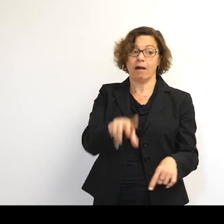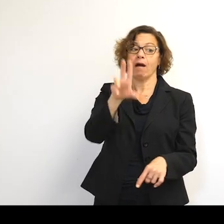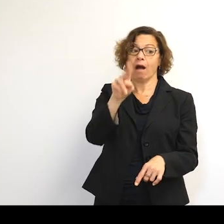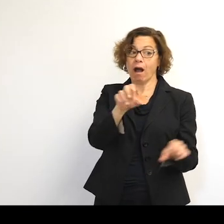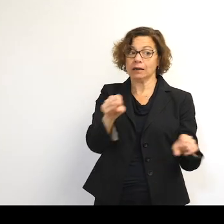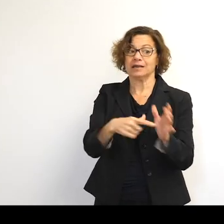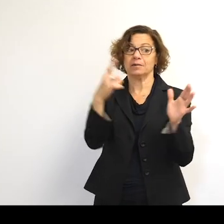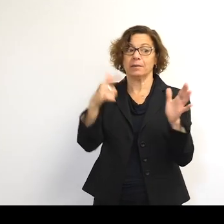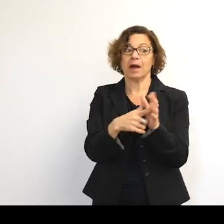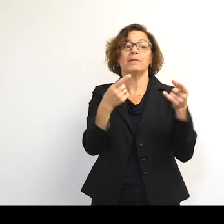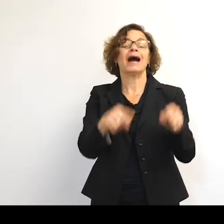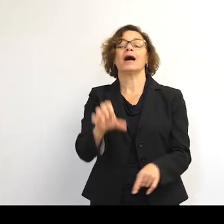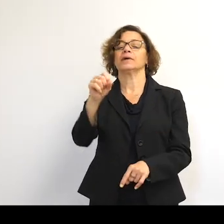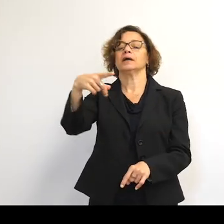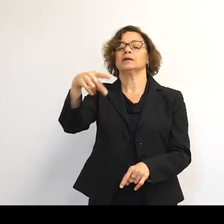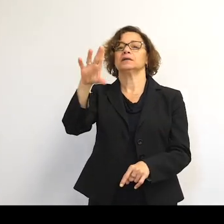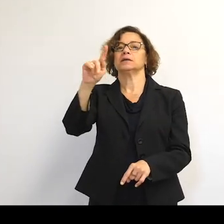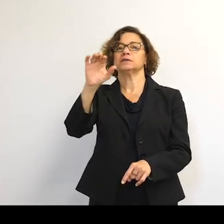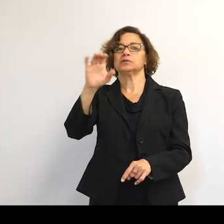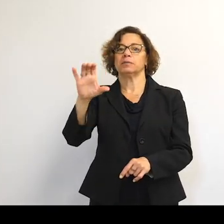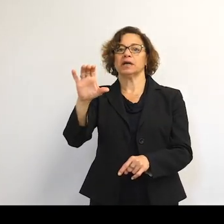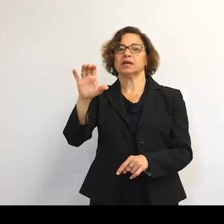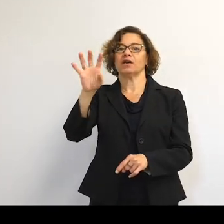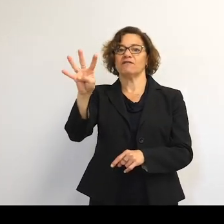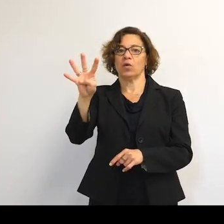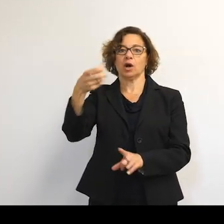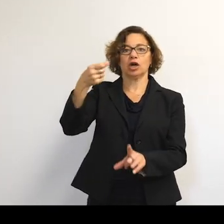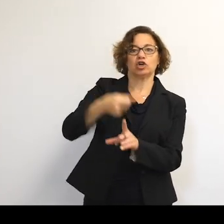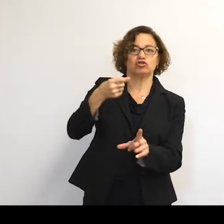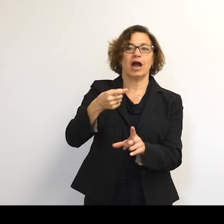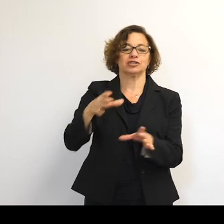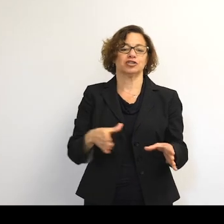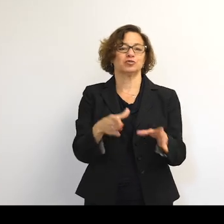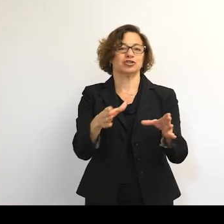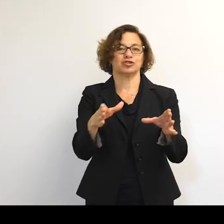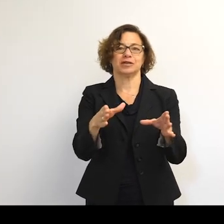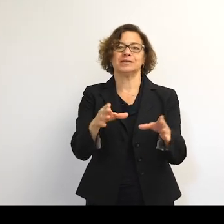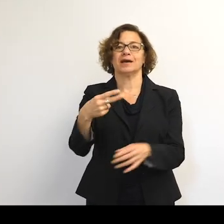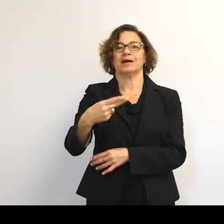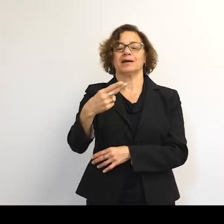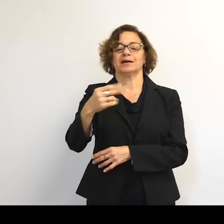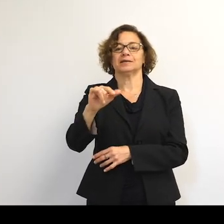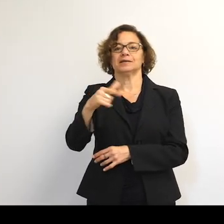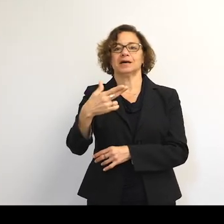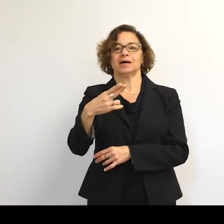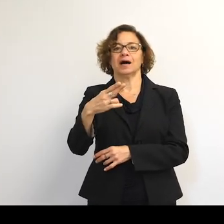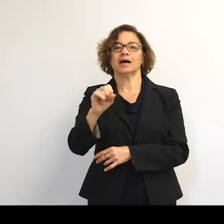Sputnik 4 crashed into the high street of Manitowoc, Wisconsin, in 1962.